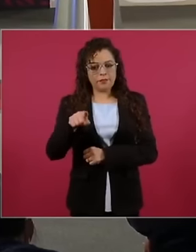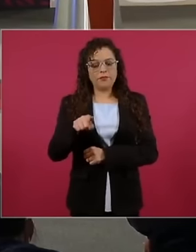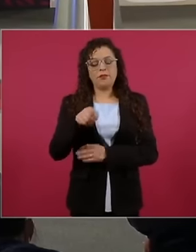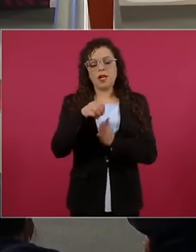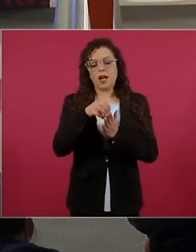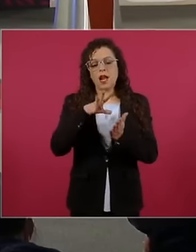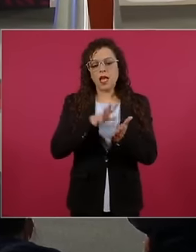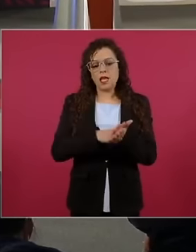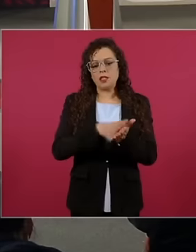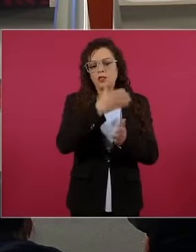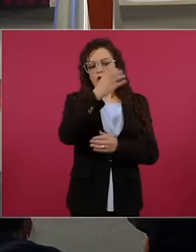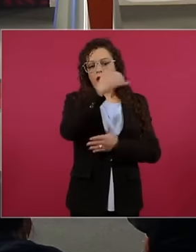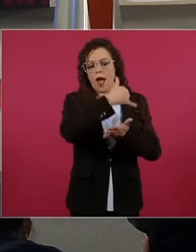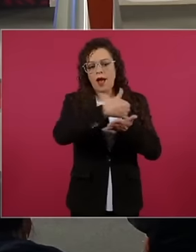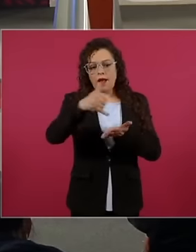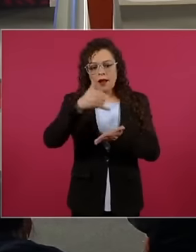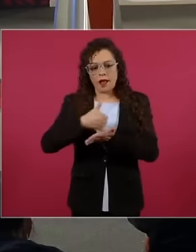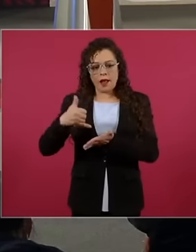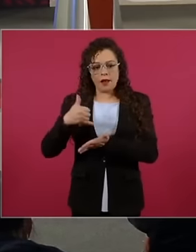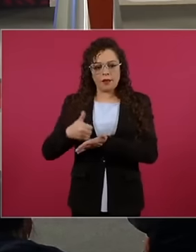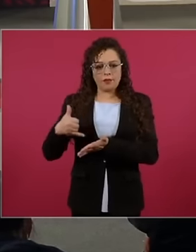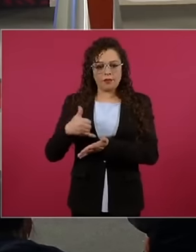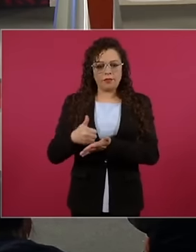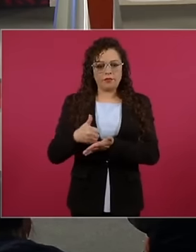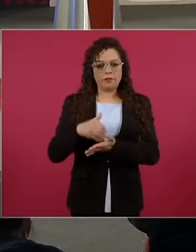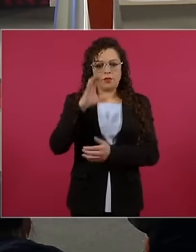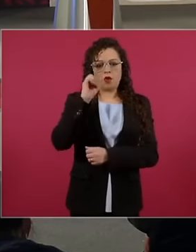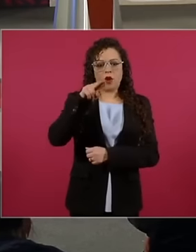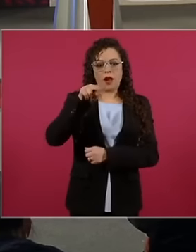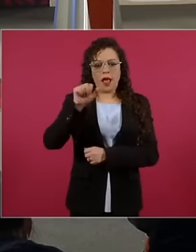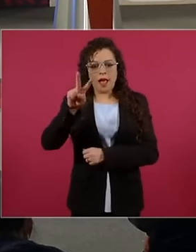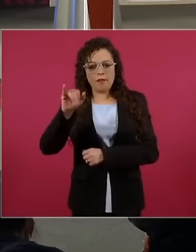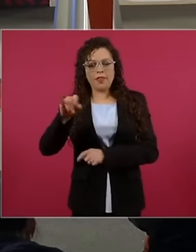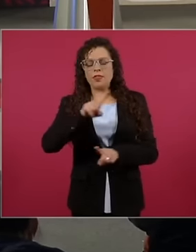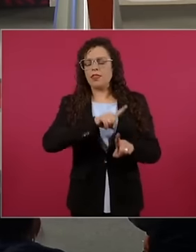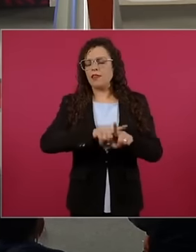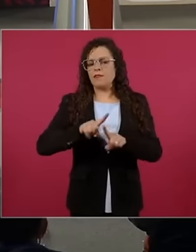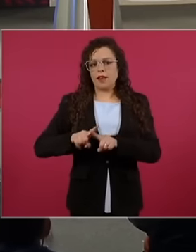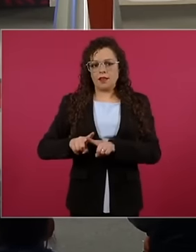then in this entire working group. A very